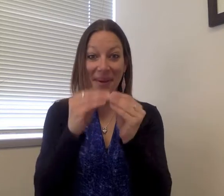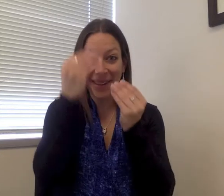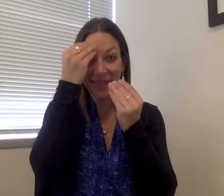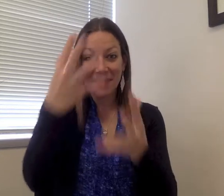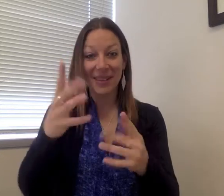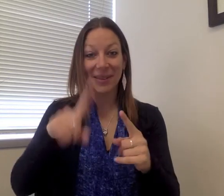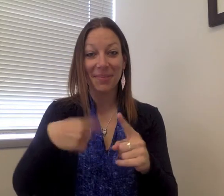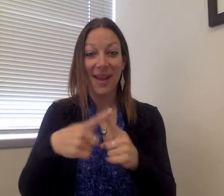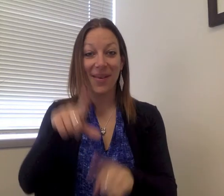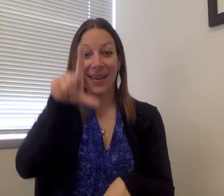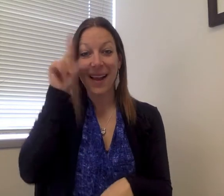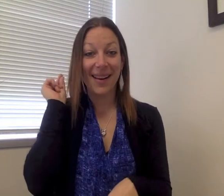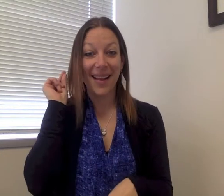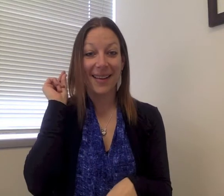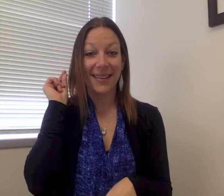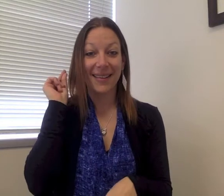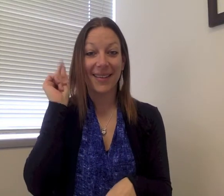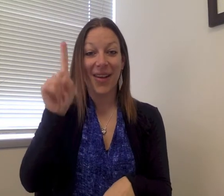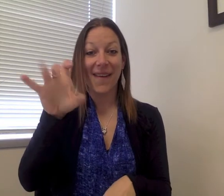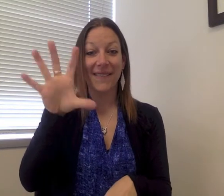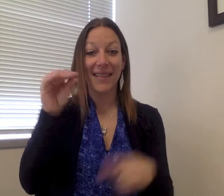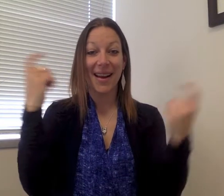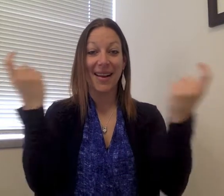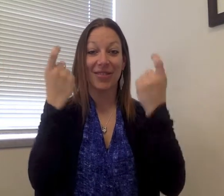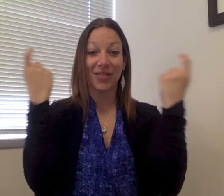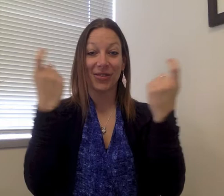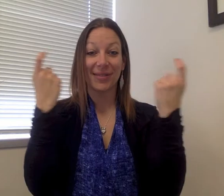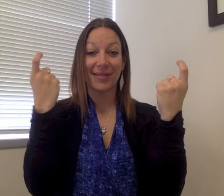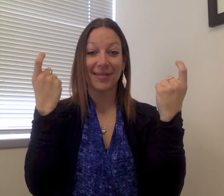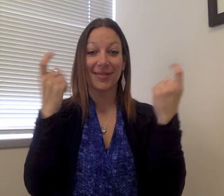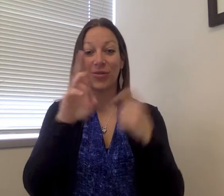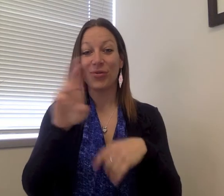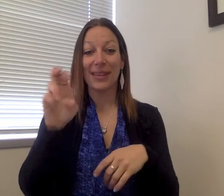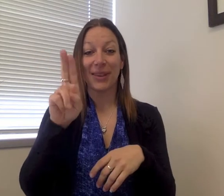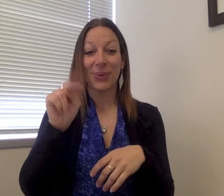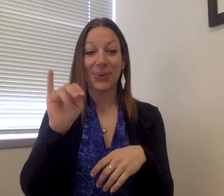For more information about Gallaudet's reunion, please go to this website. Thank you.